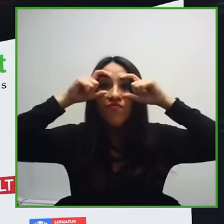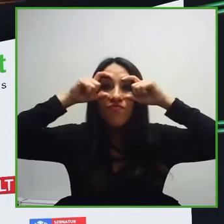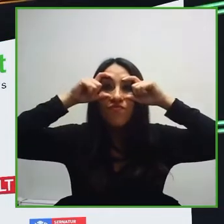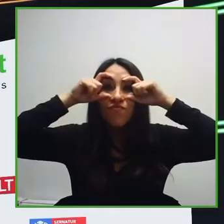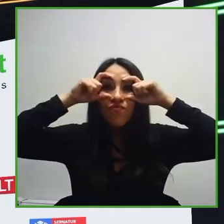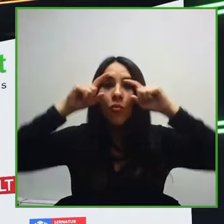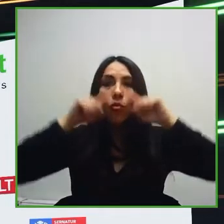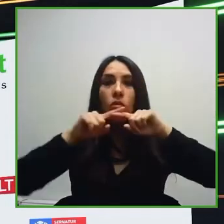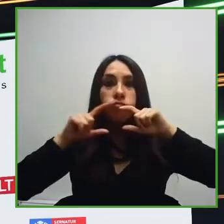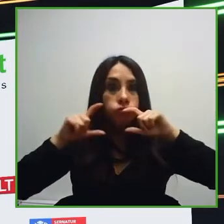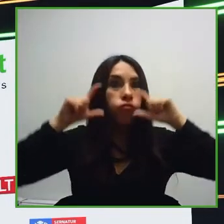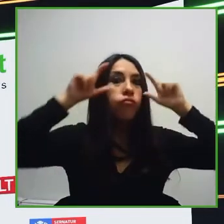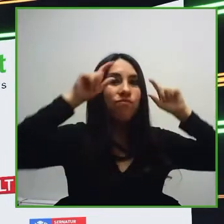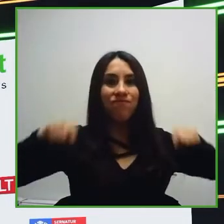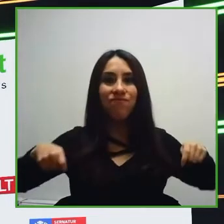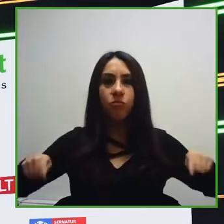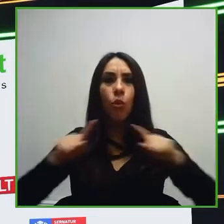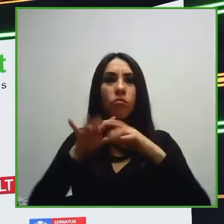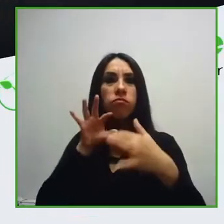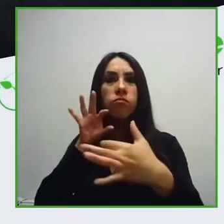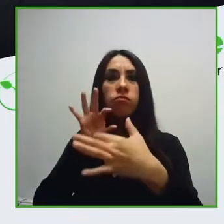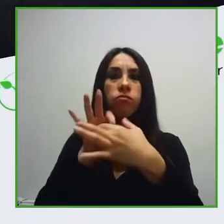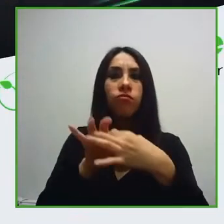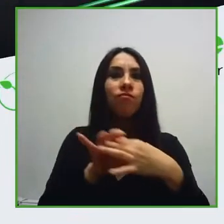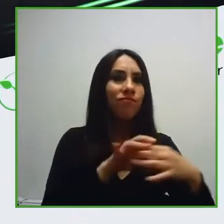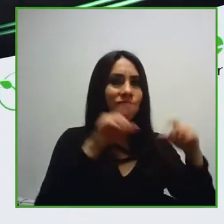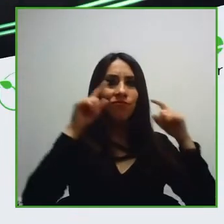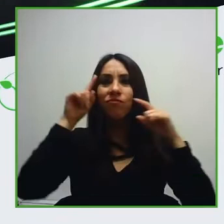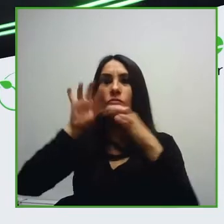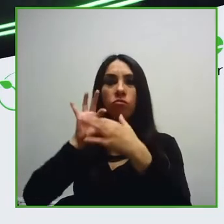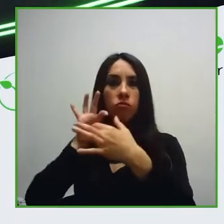allow them to move the wheelchair with the movement of their head.